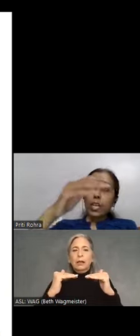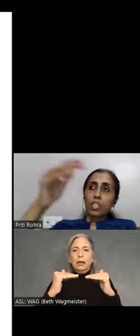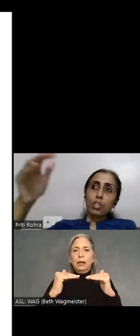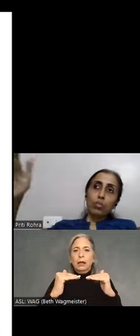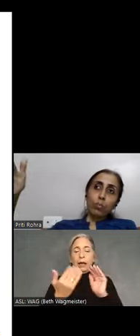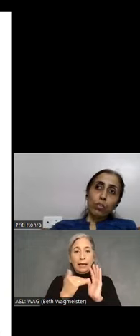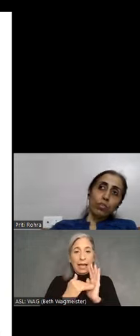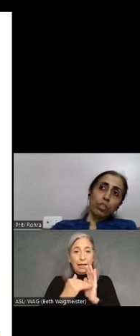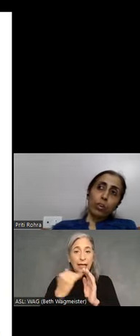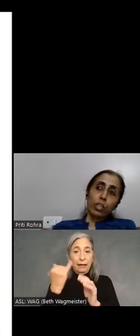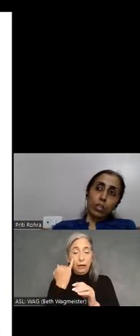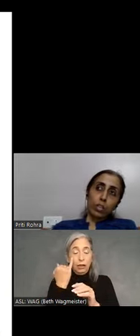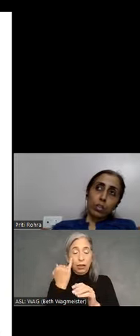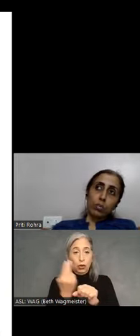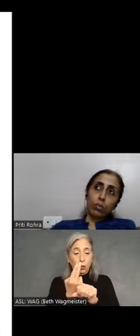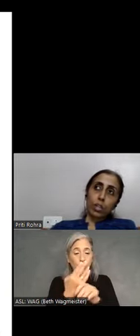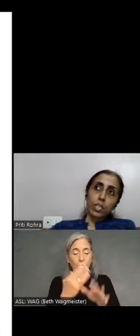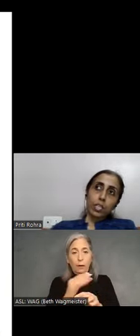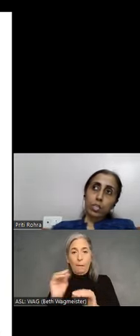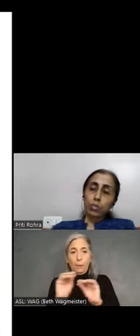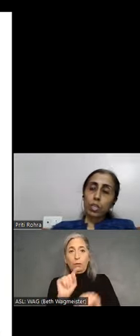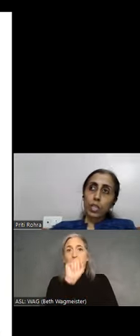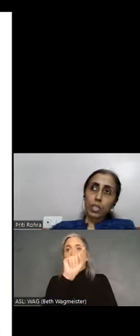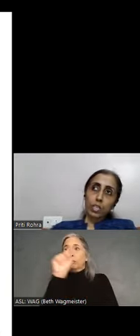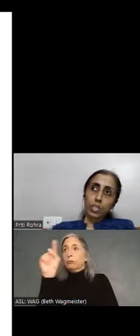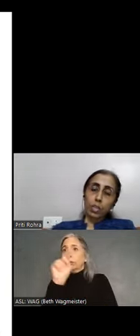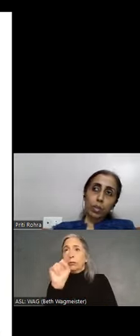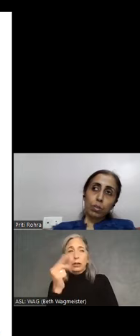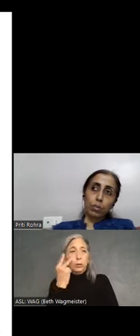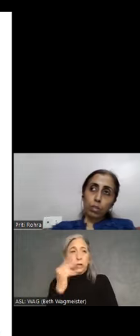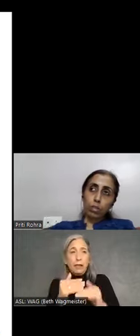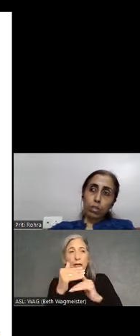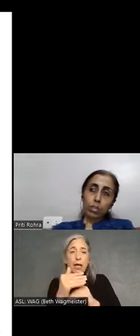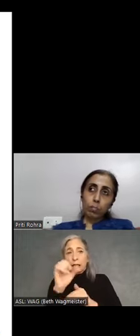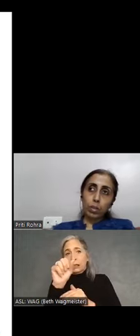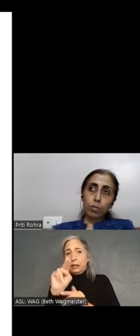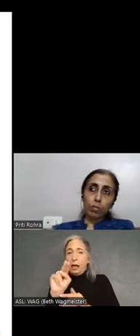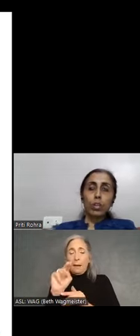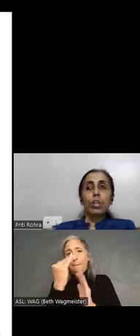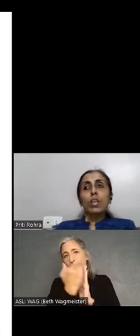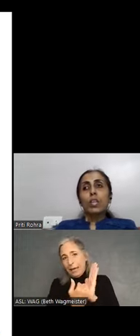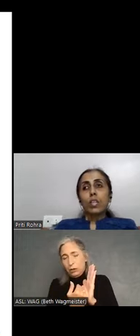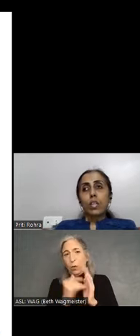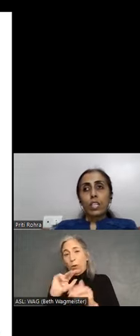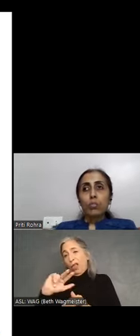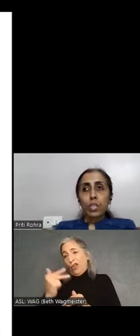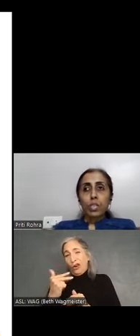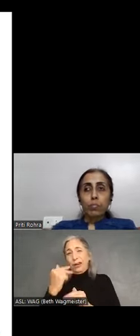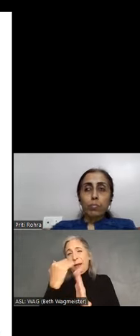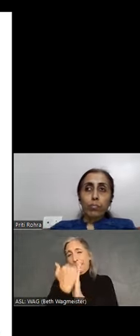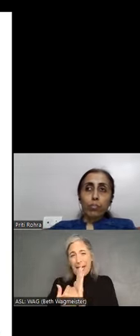as the user moves their pointer to see the next submenu or the third submenu as soon as they move